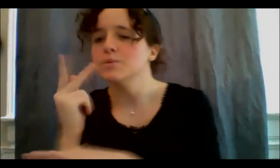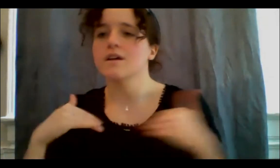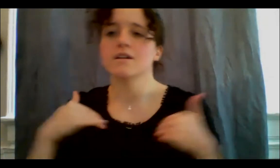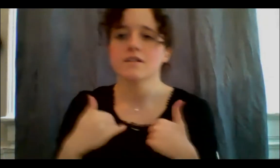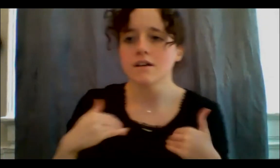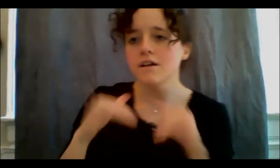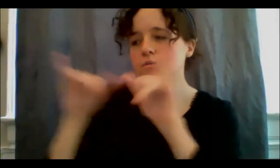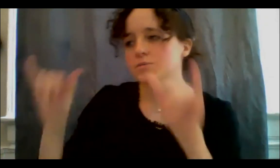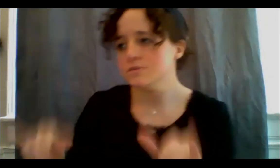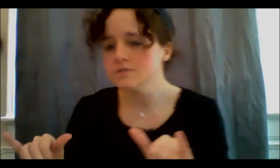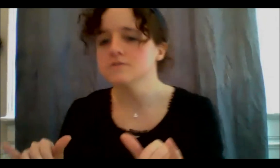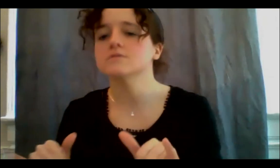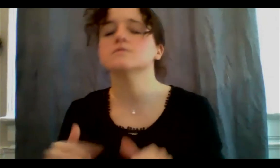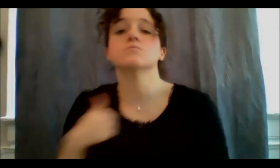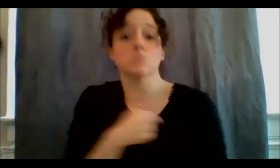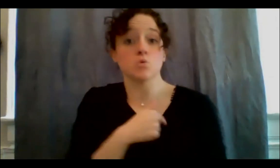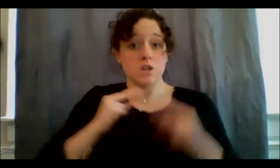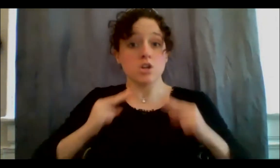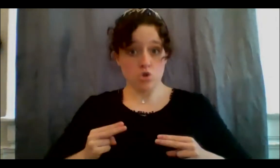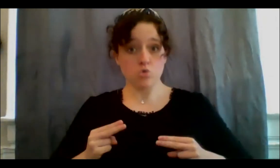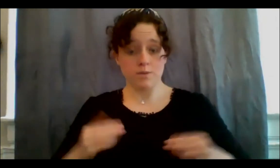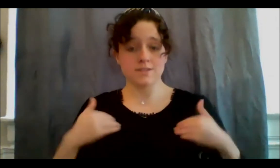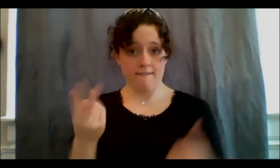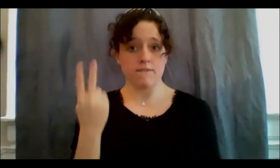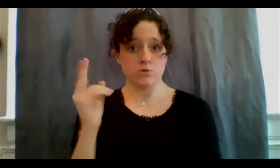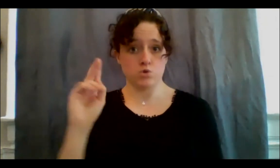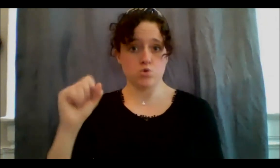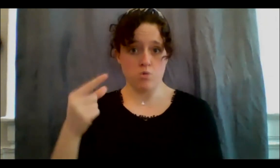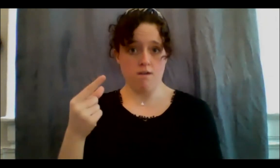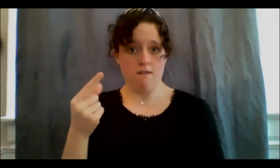or two-leggeds, that have responsibility to the land and to the plants and a